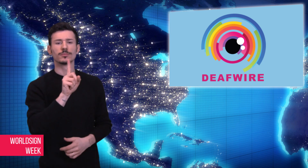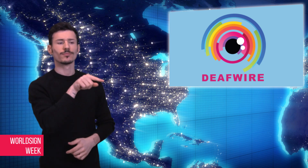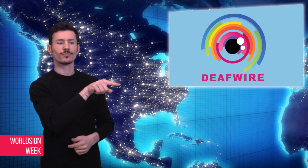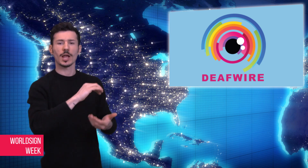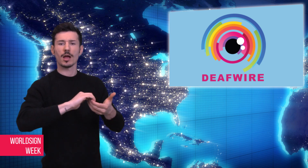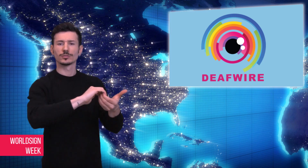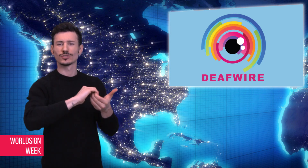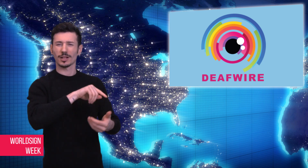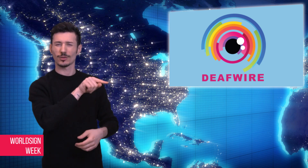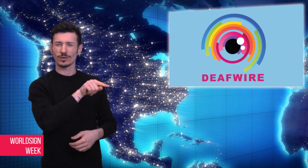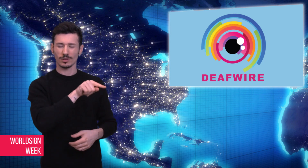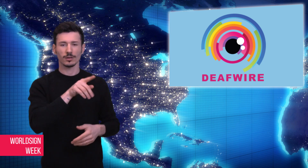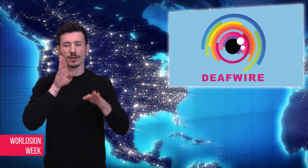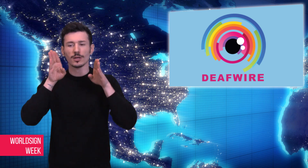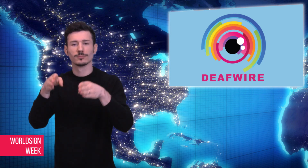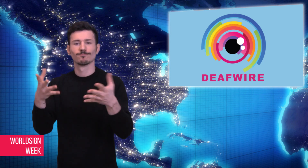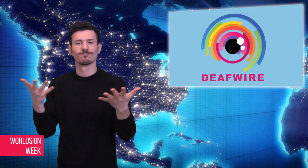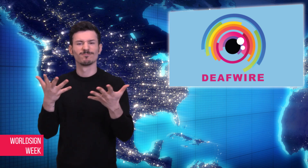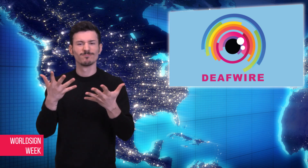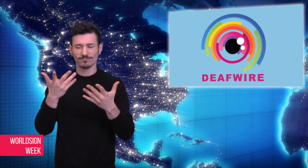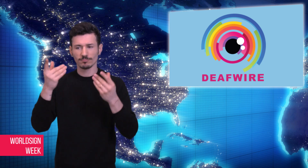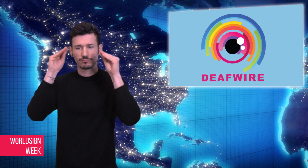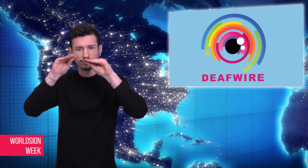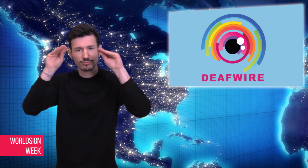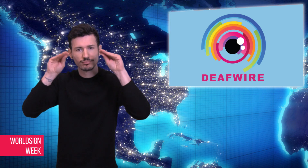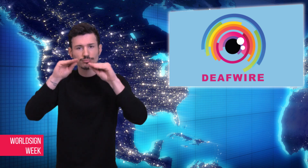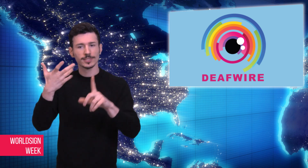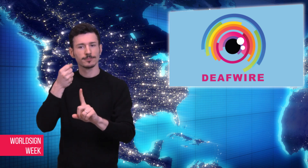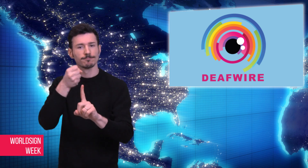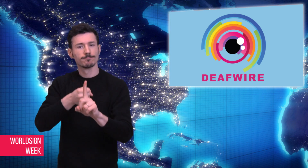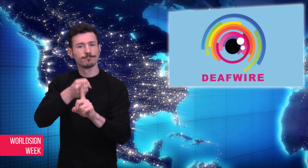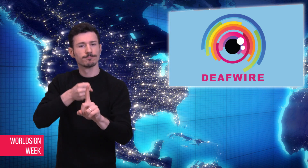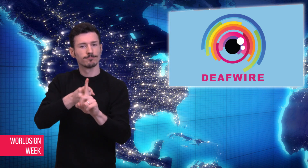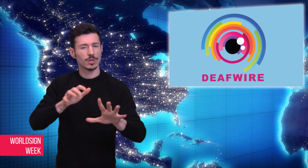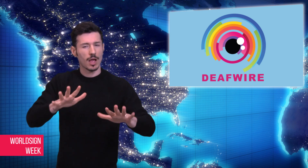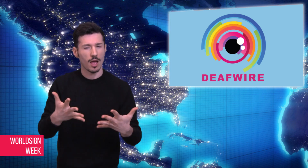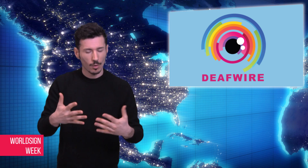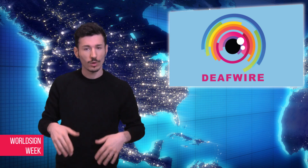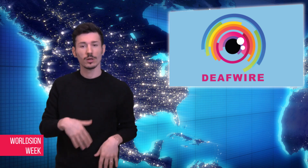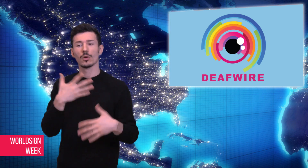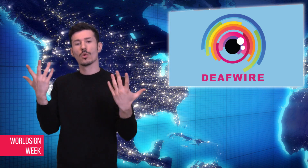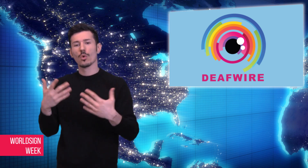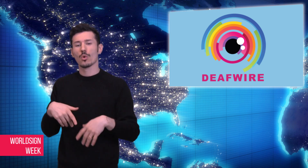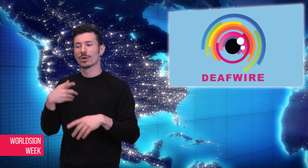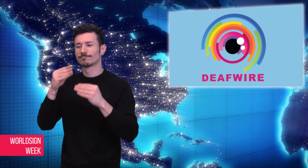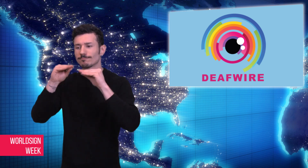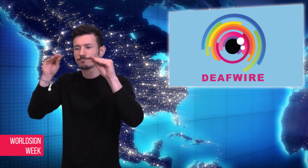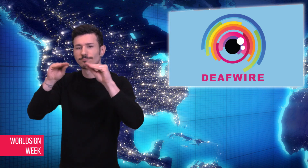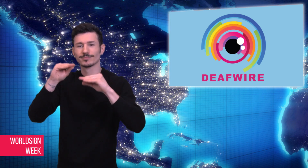focus on health and social support instead of providing